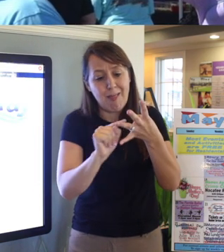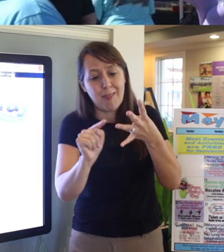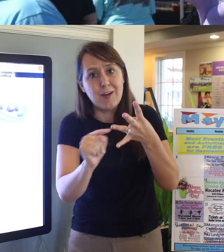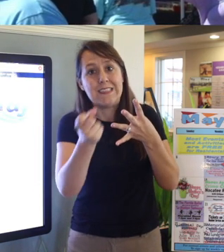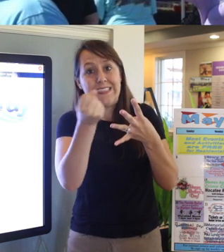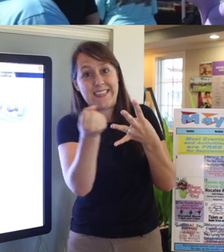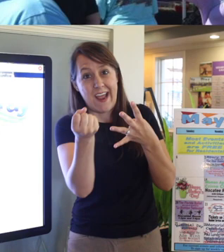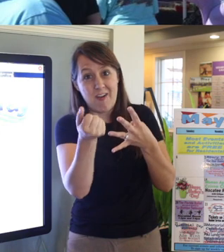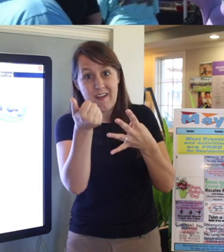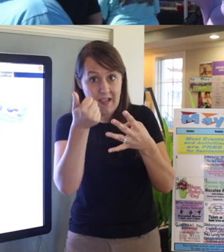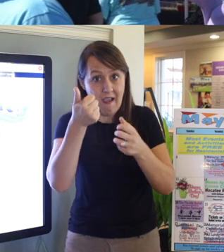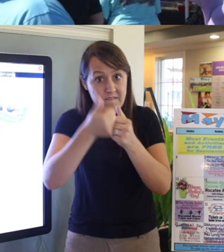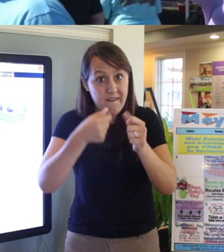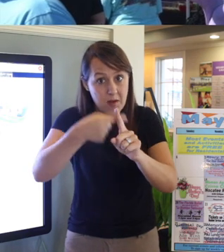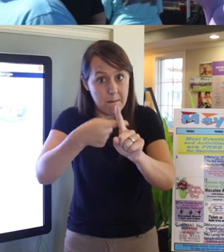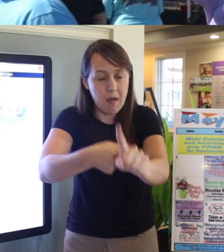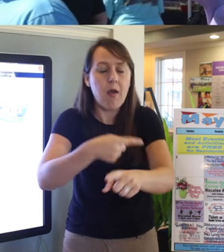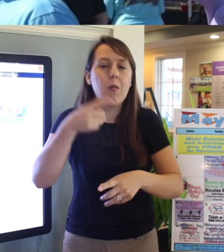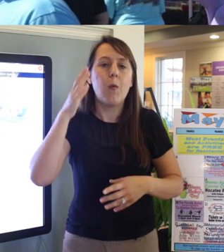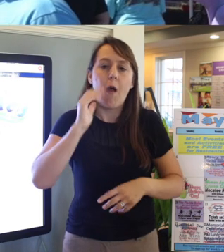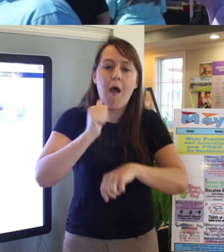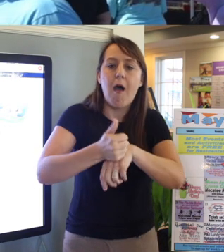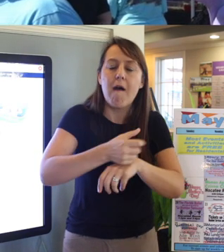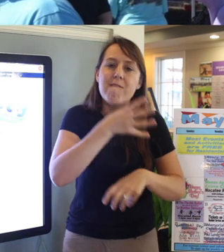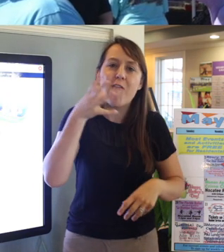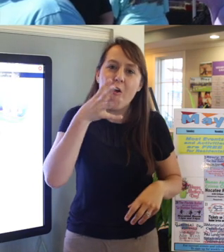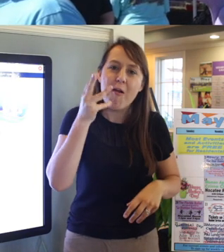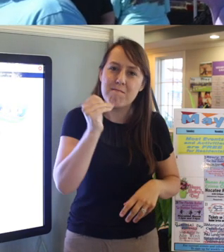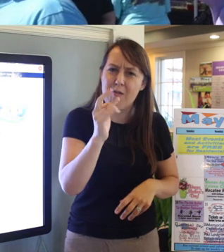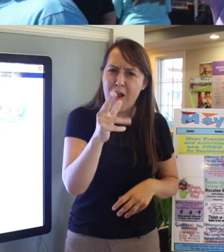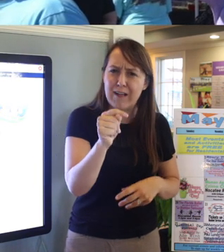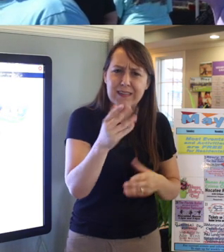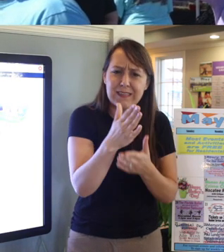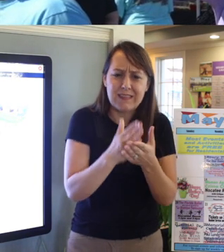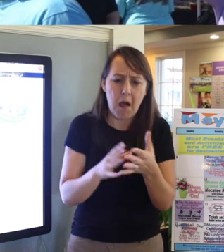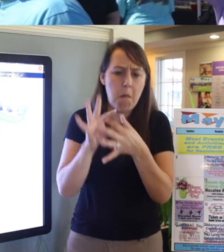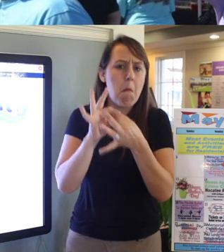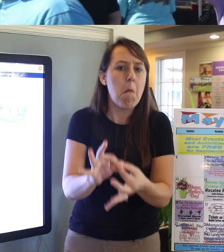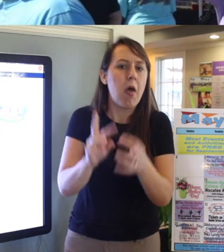and we usually theme the farmers markets. There's some type of event activity or attraction.